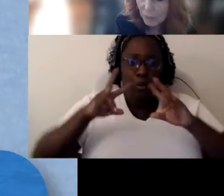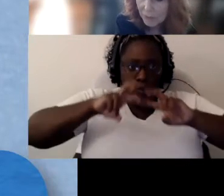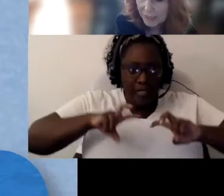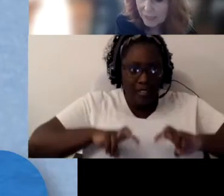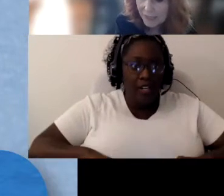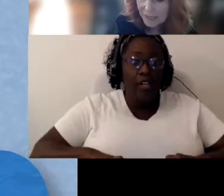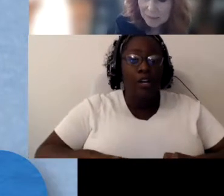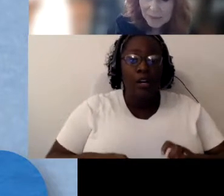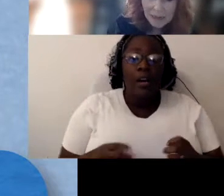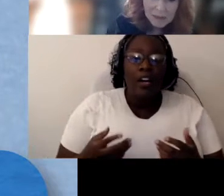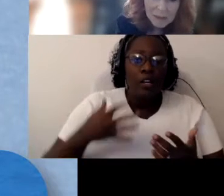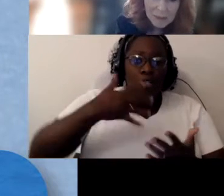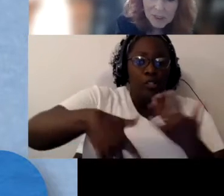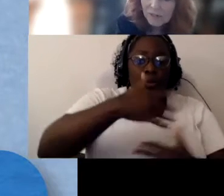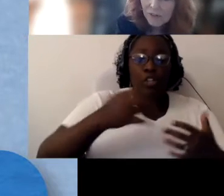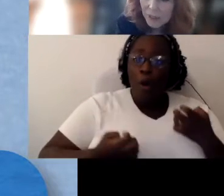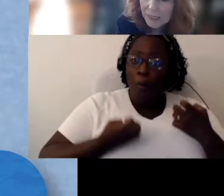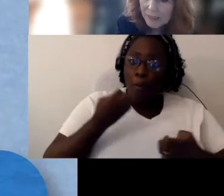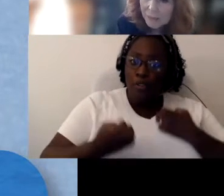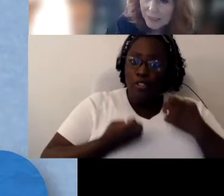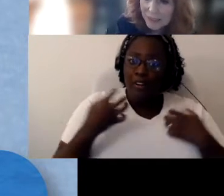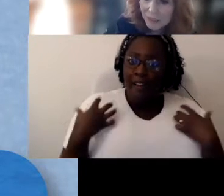well-being. it comes out almost every week to me.